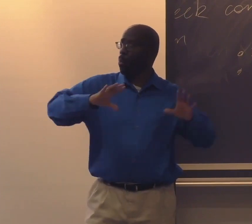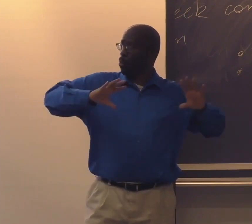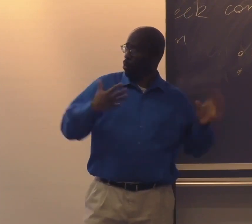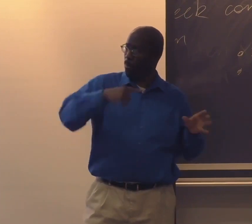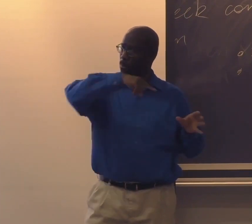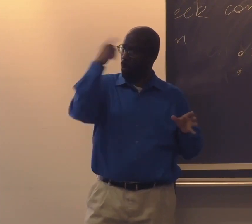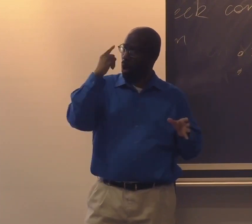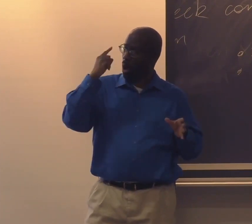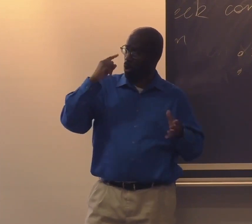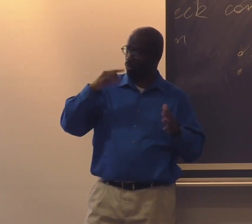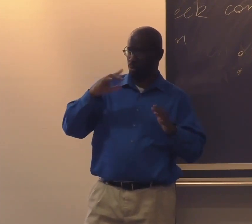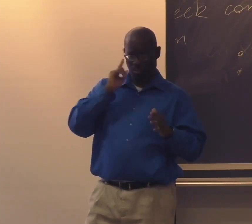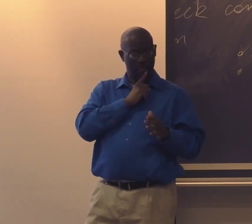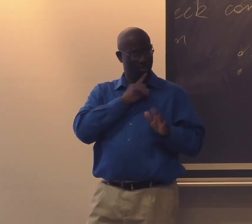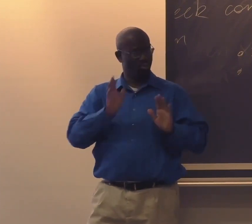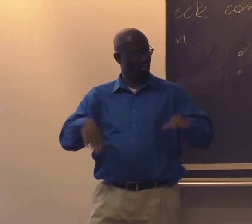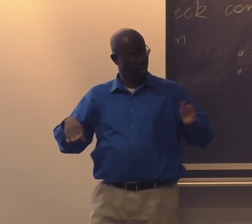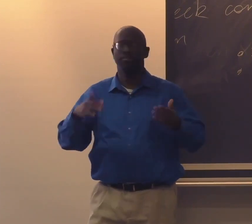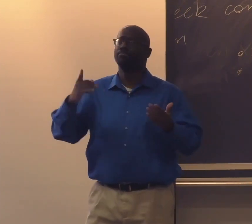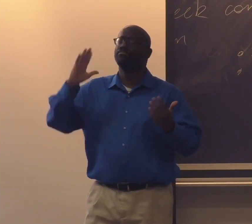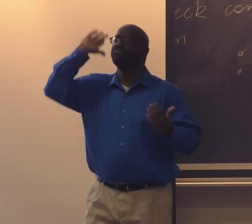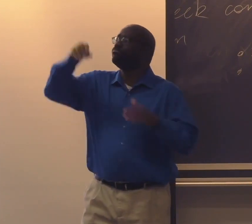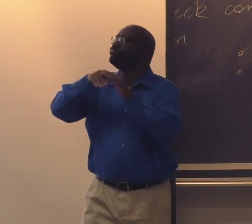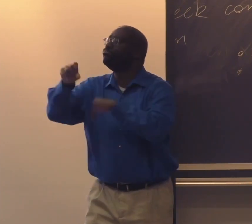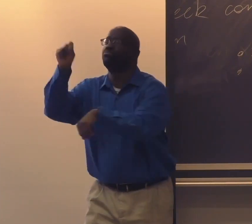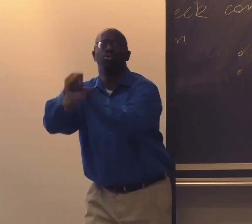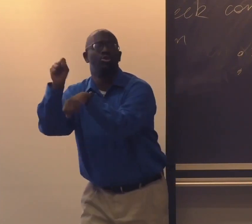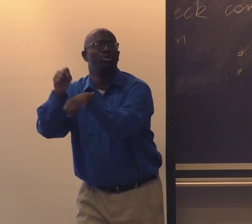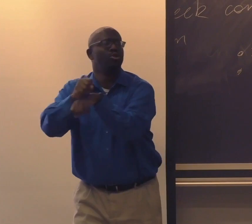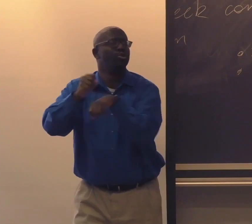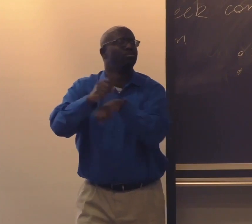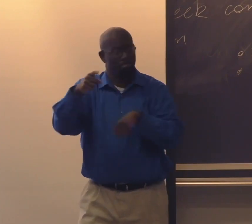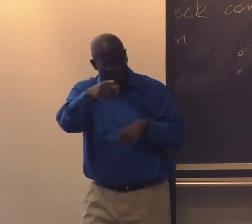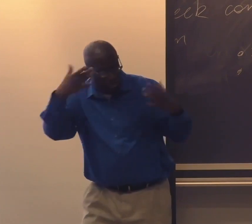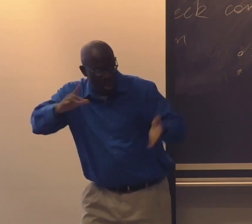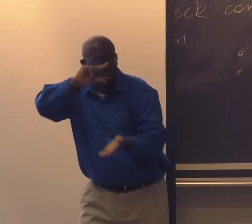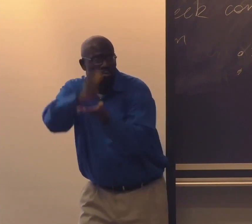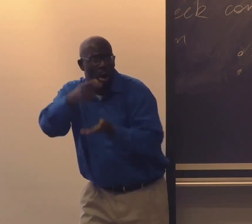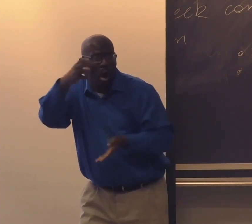That impacted those students when they went to go to work,